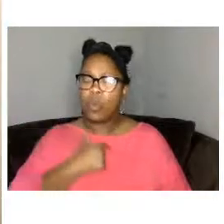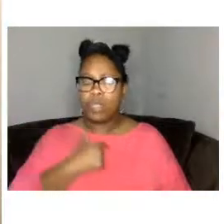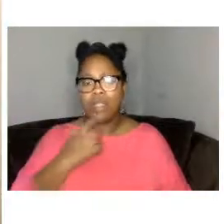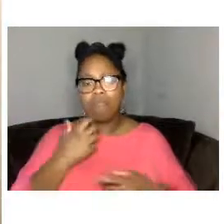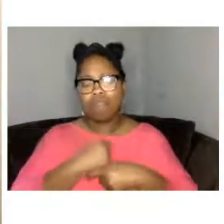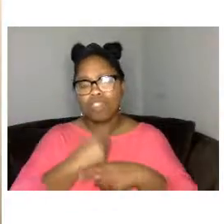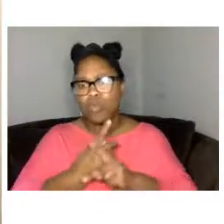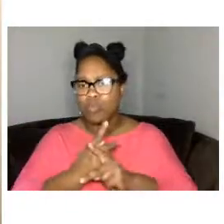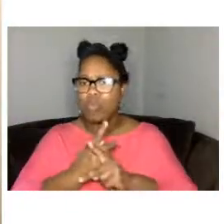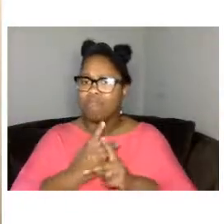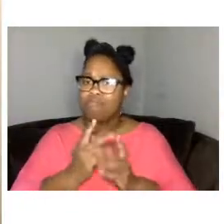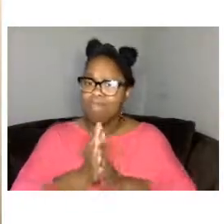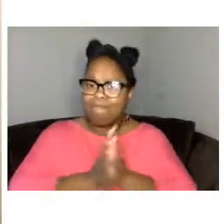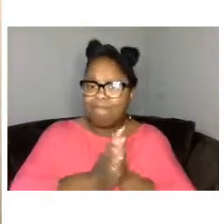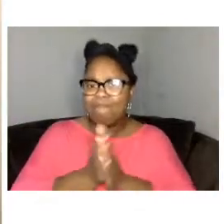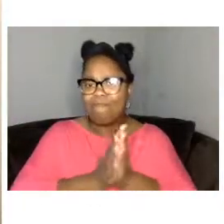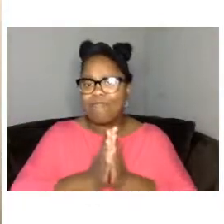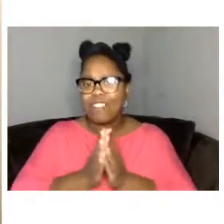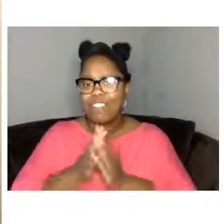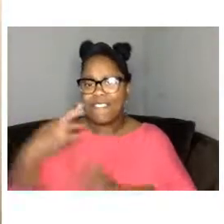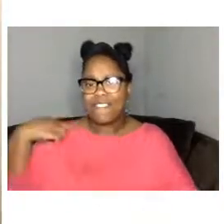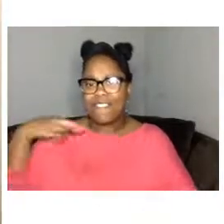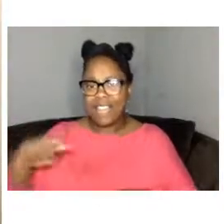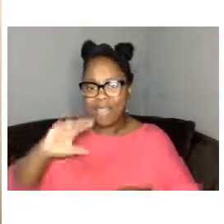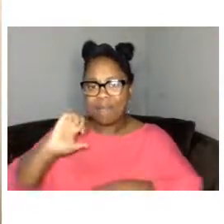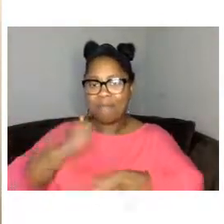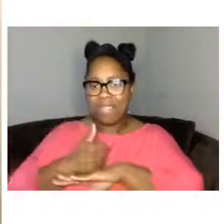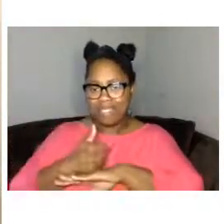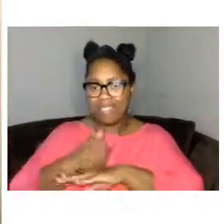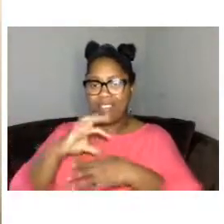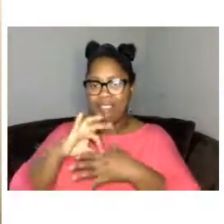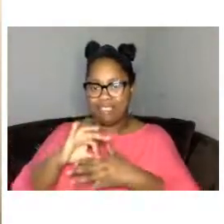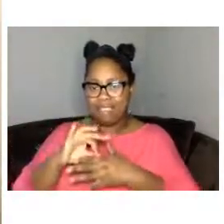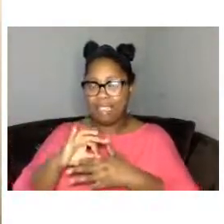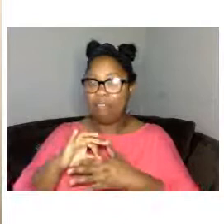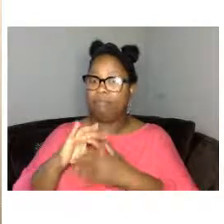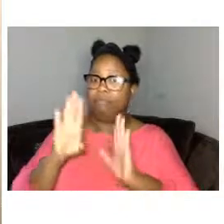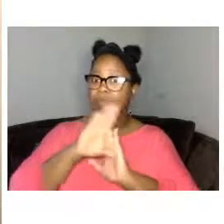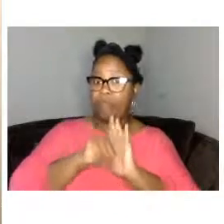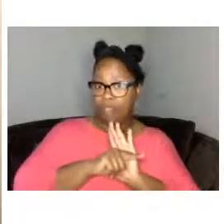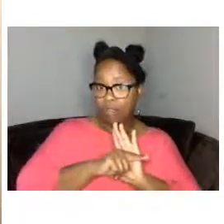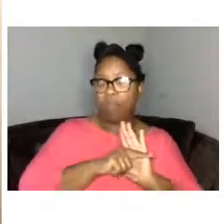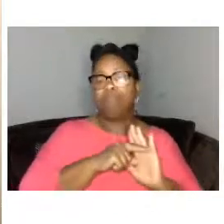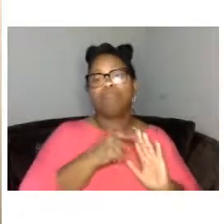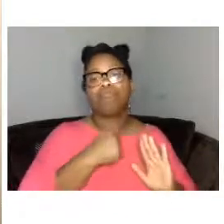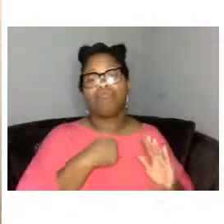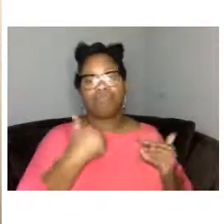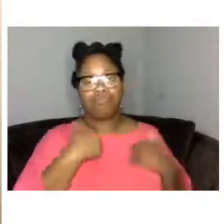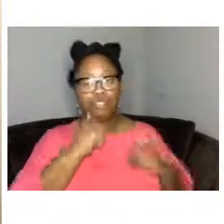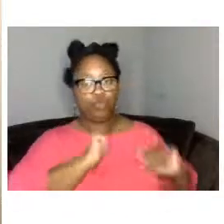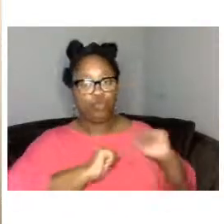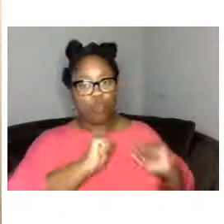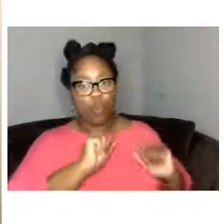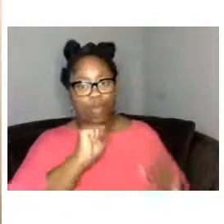and to just give everybody a bit of a backstory i was actually finishing up a show in atlanta when i got a call from no acton the